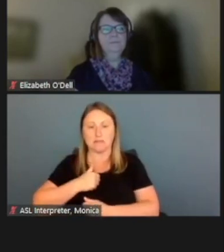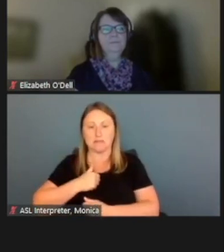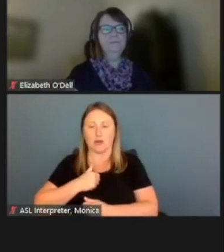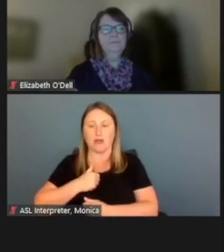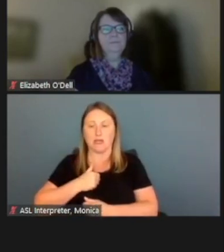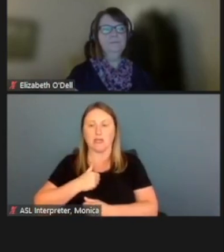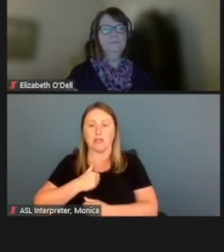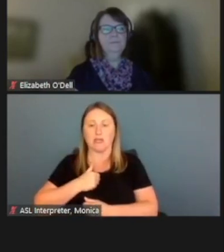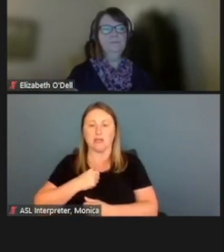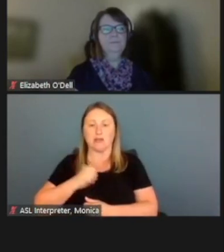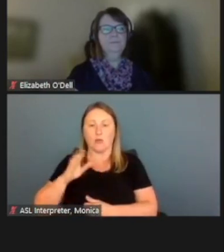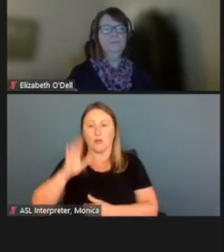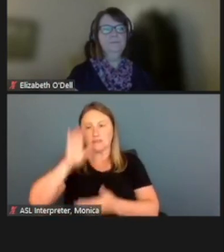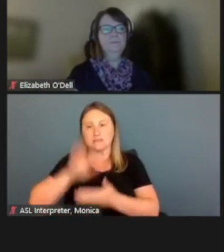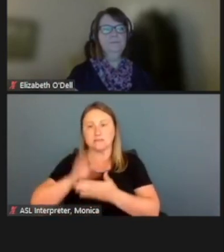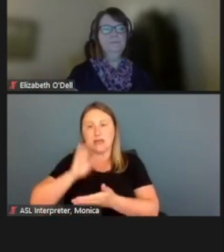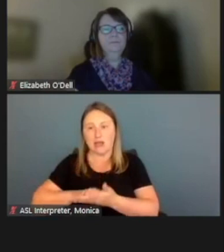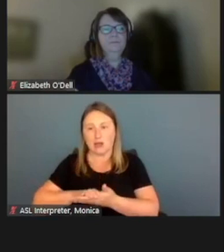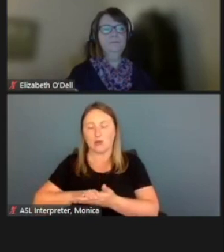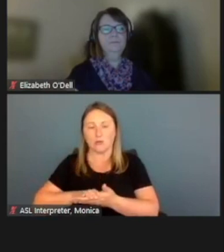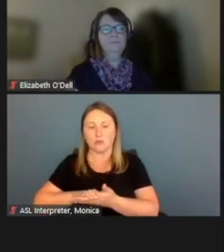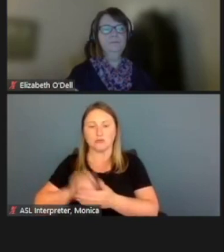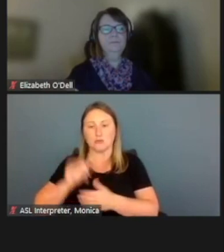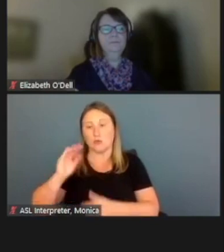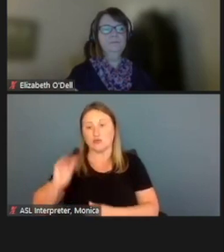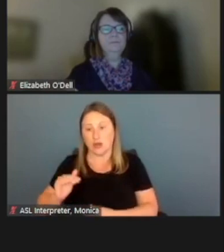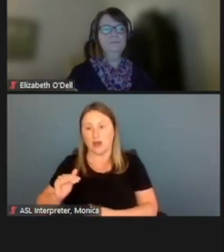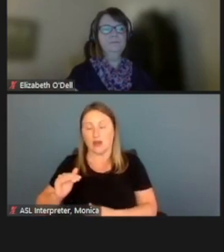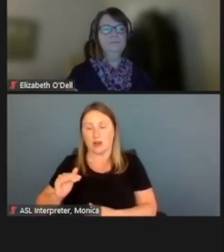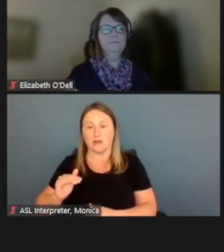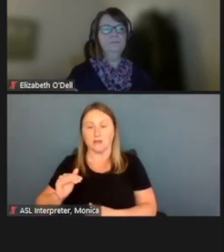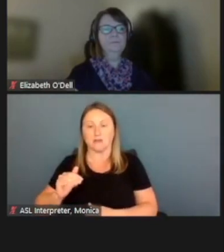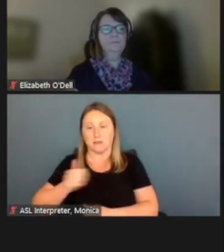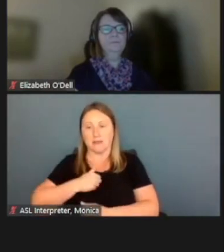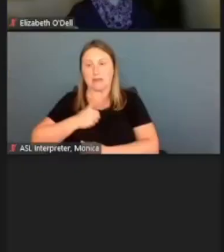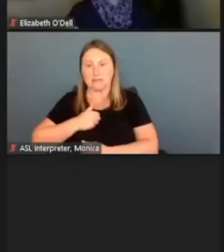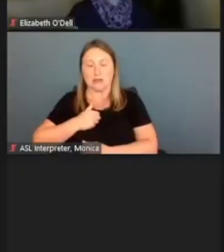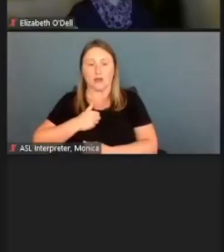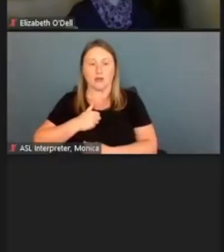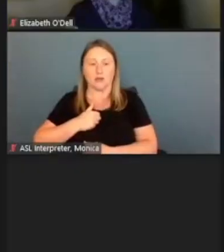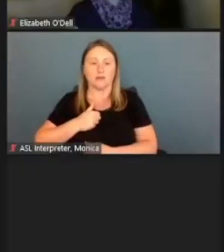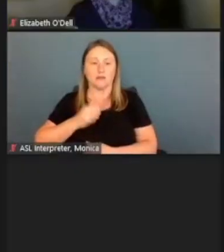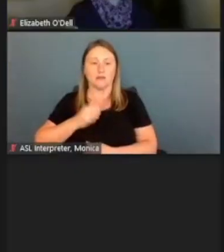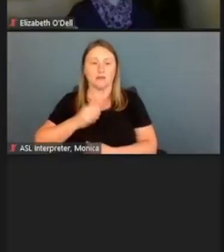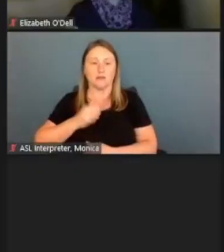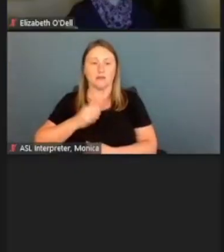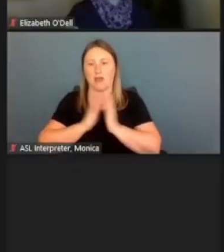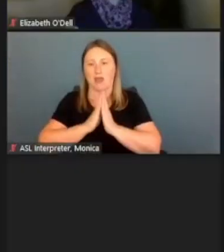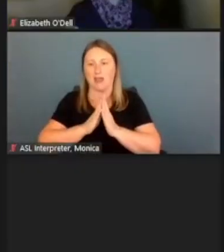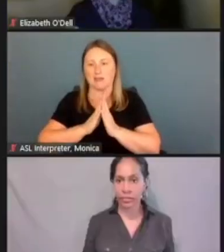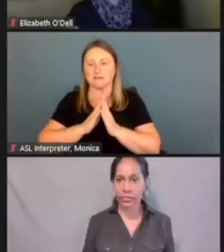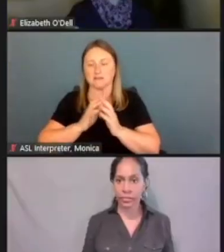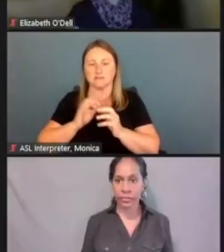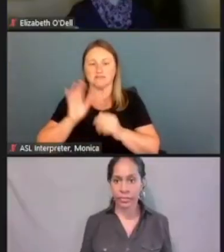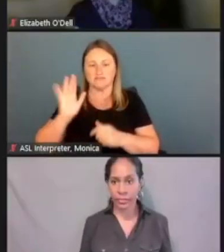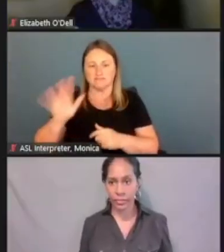or their spouse or there's a child of it such, but then we would ask those questions. Ours are gonna say, no.